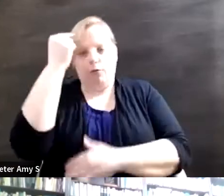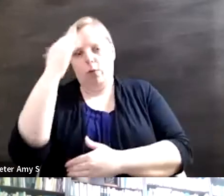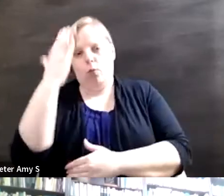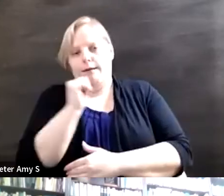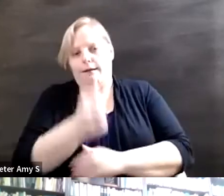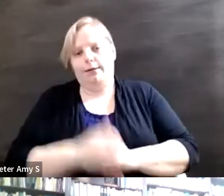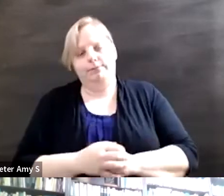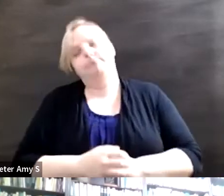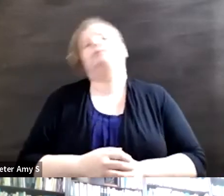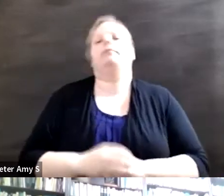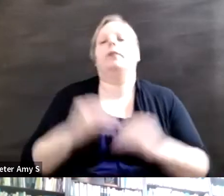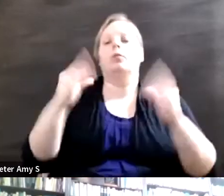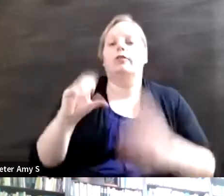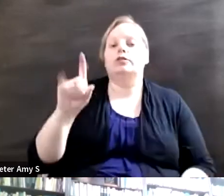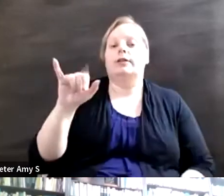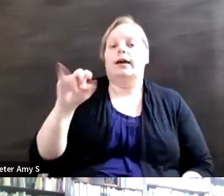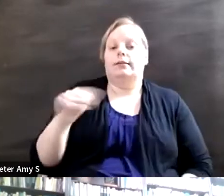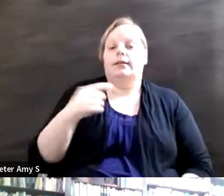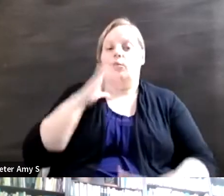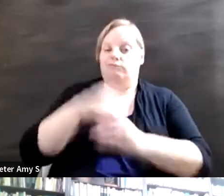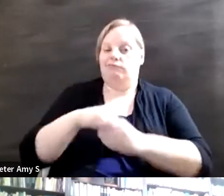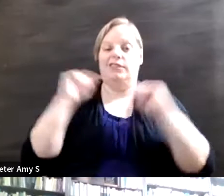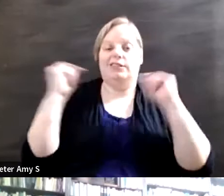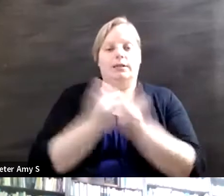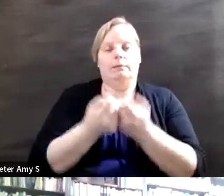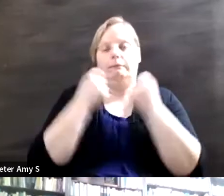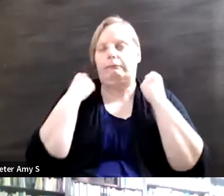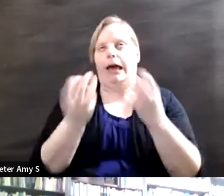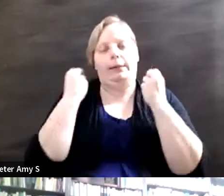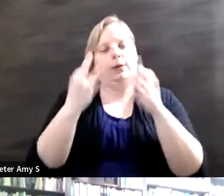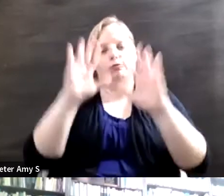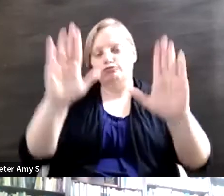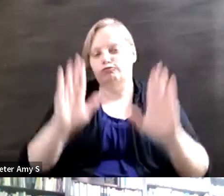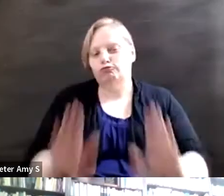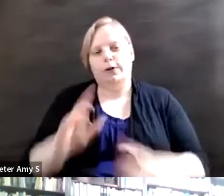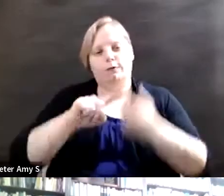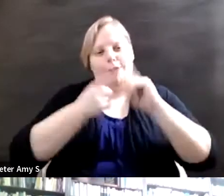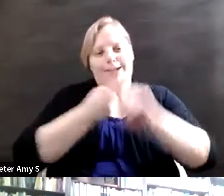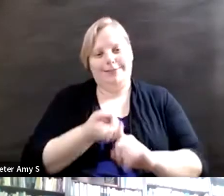of that team with many of my wonderful wonderful wonderful friends and if we did a time slice